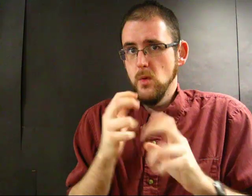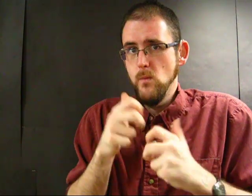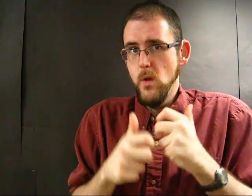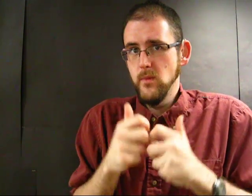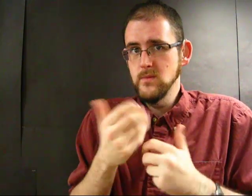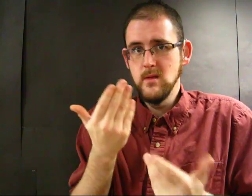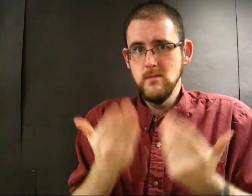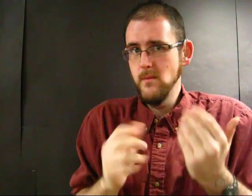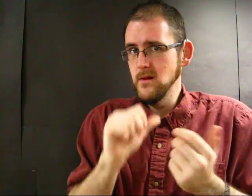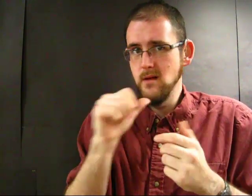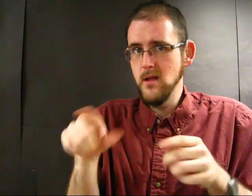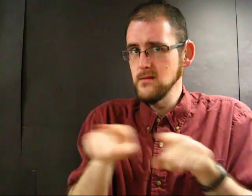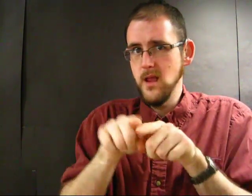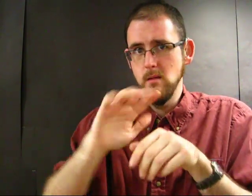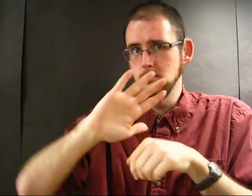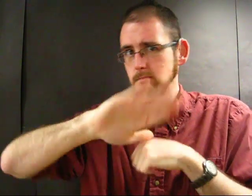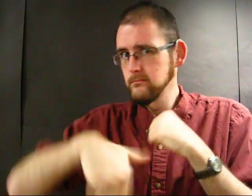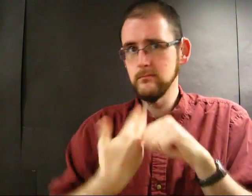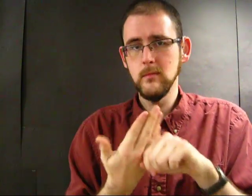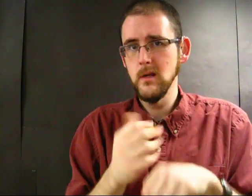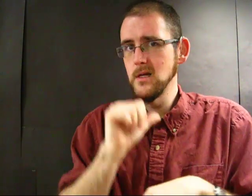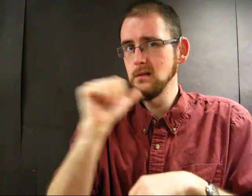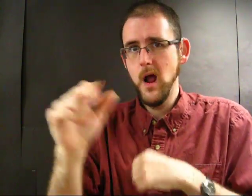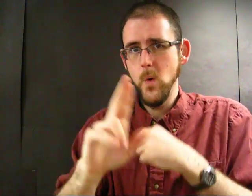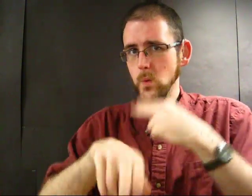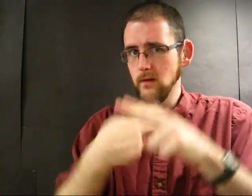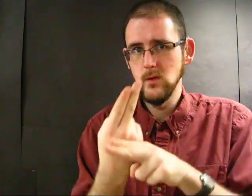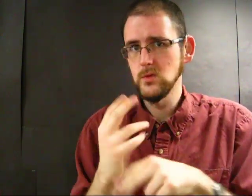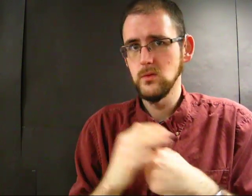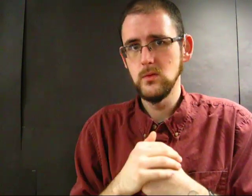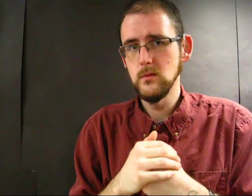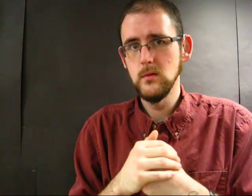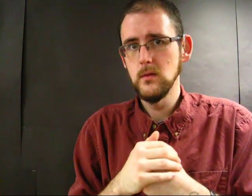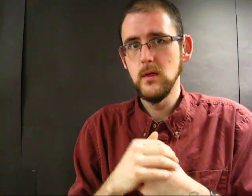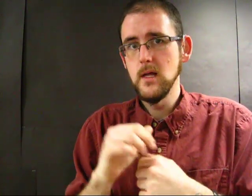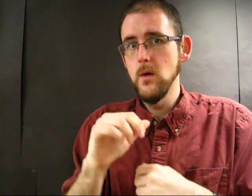problems are universal.